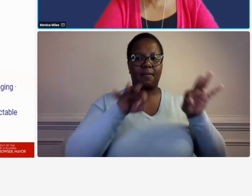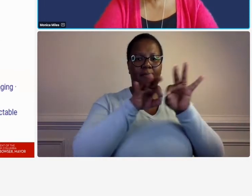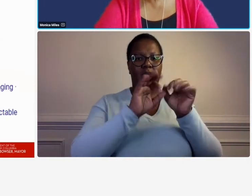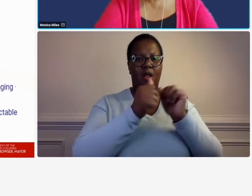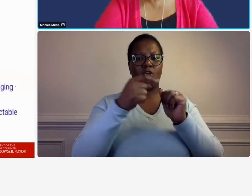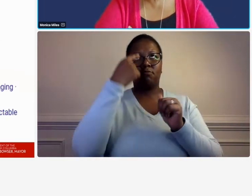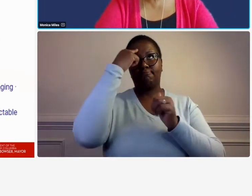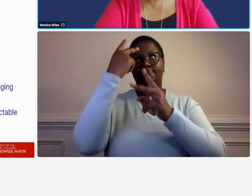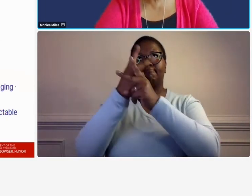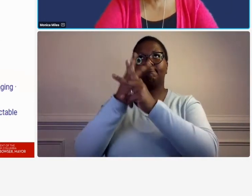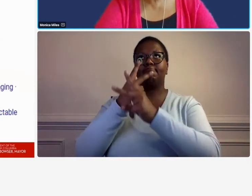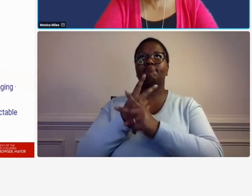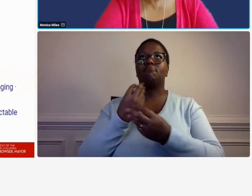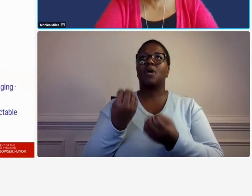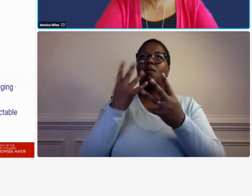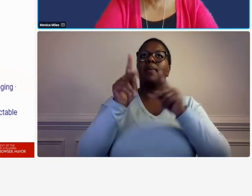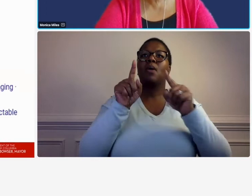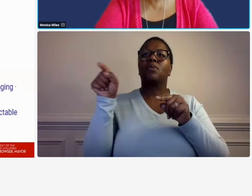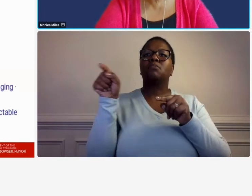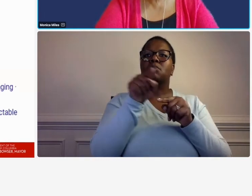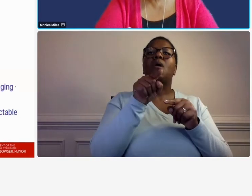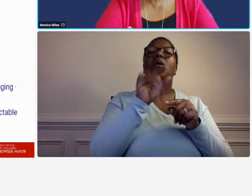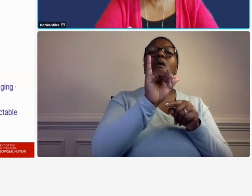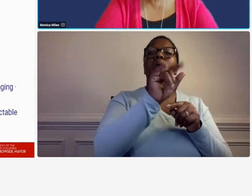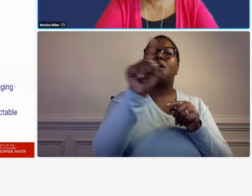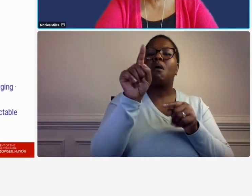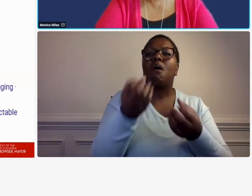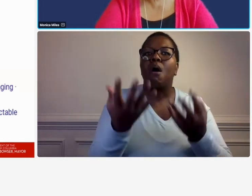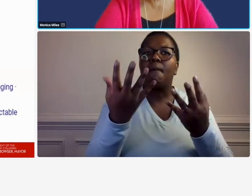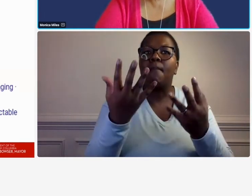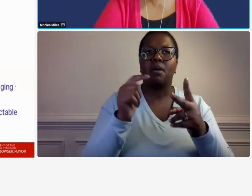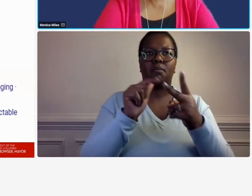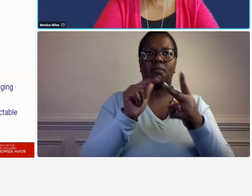maybe um other types of expenses um it's best to allocate based on usage